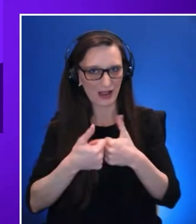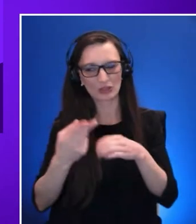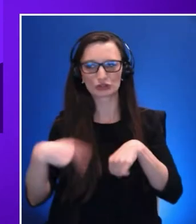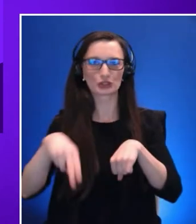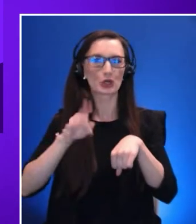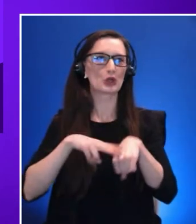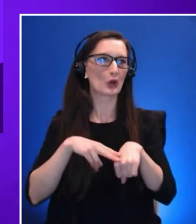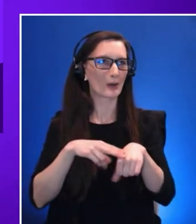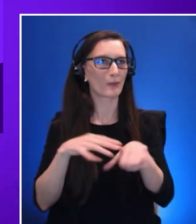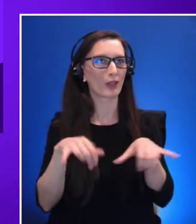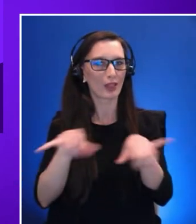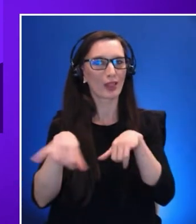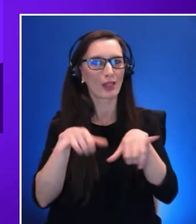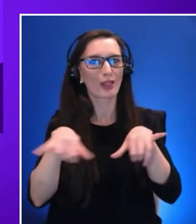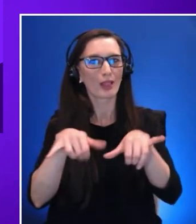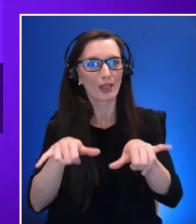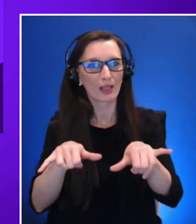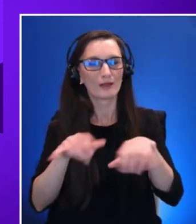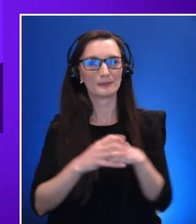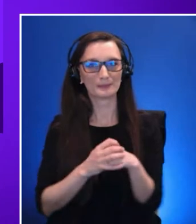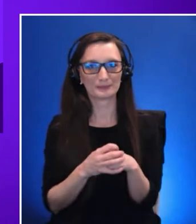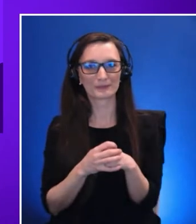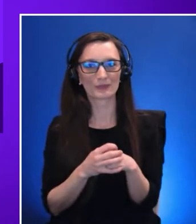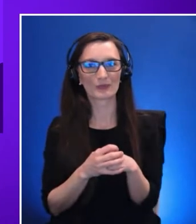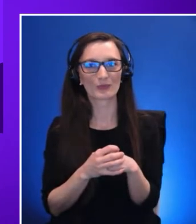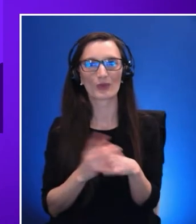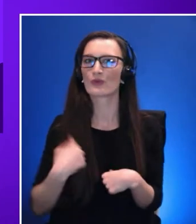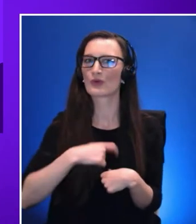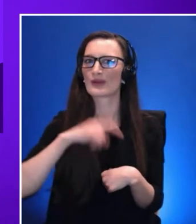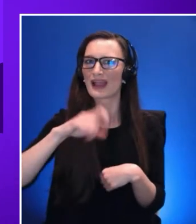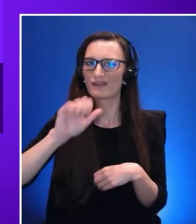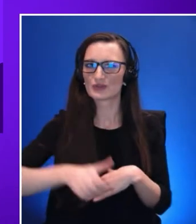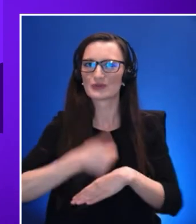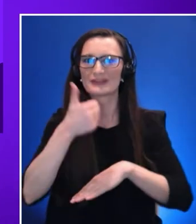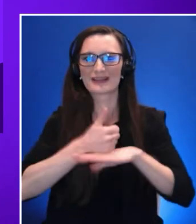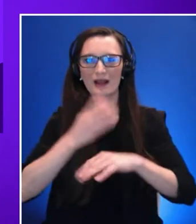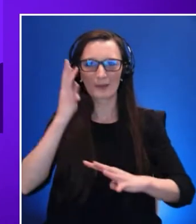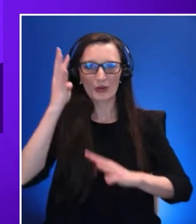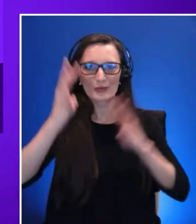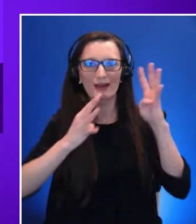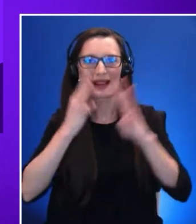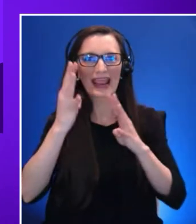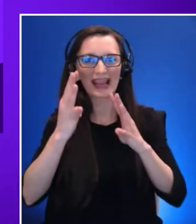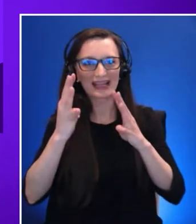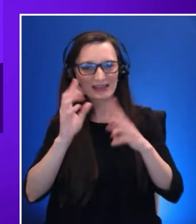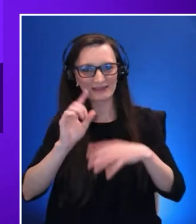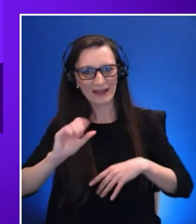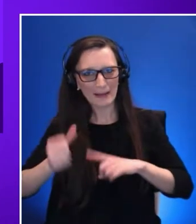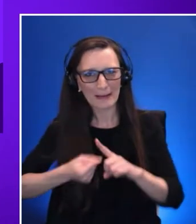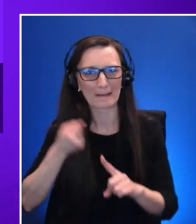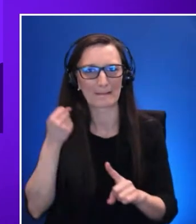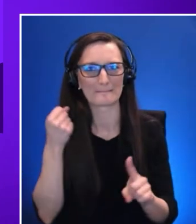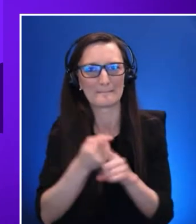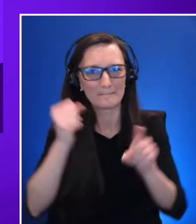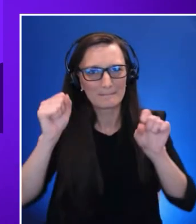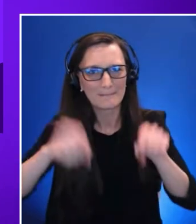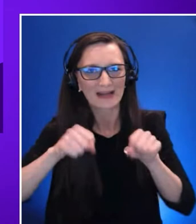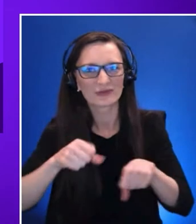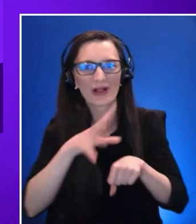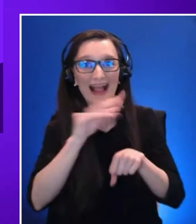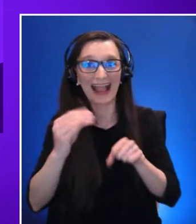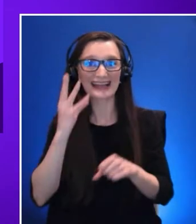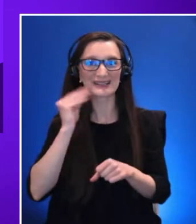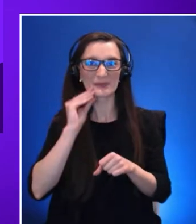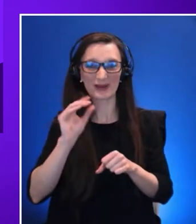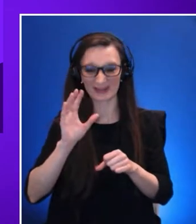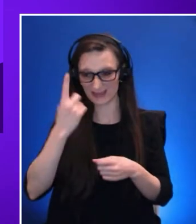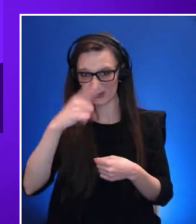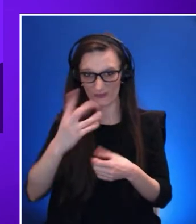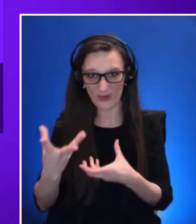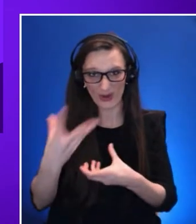but by curating innovative impactful and inclusive experiences that go beyond just we have to